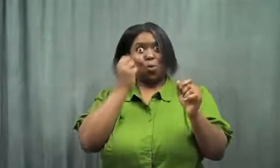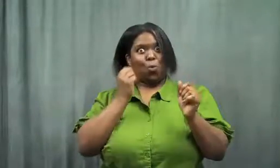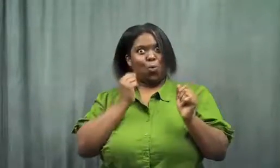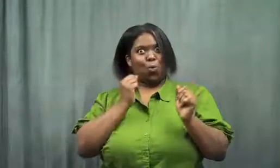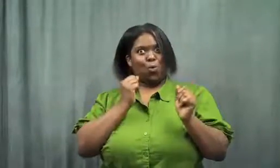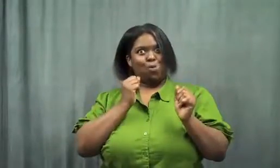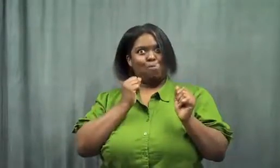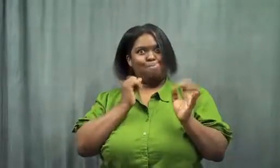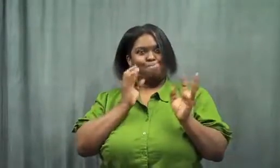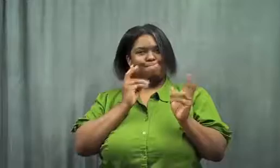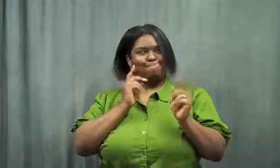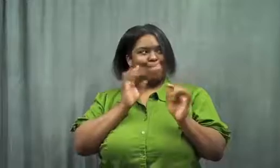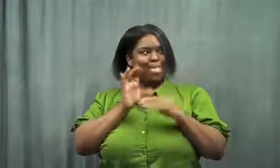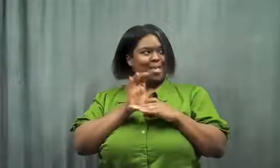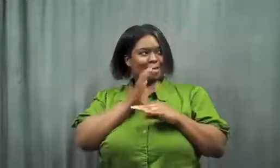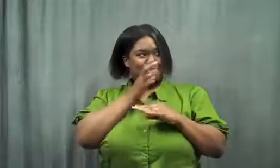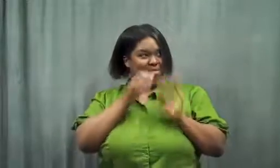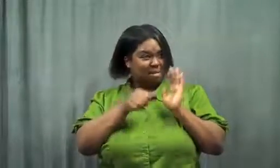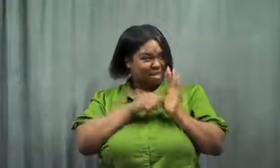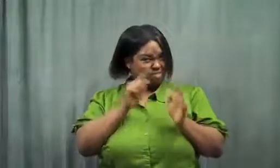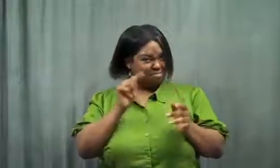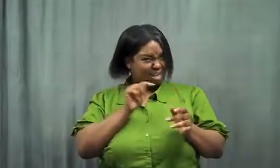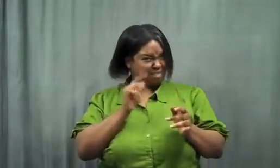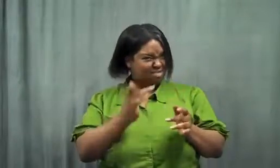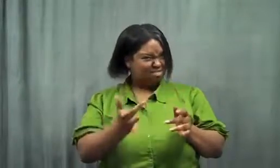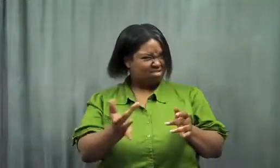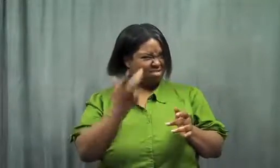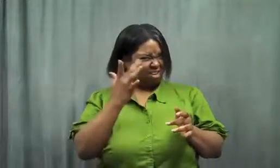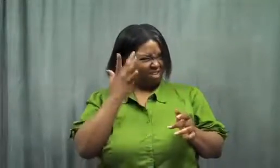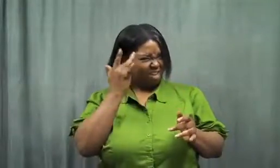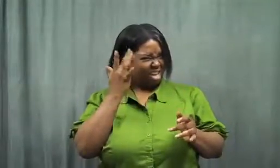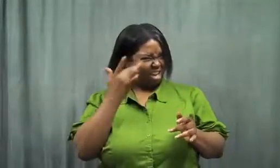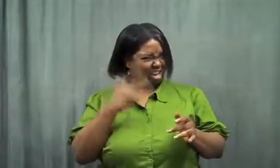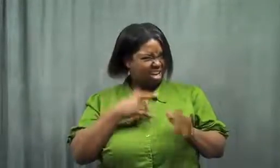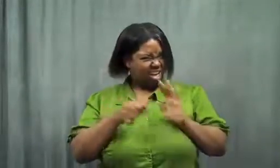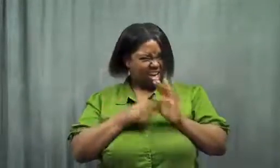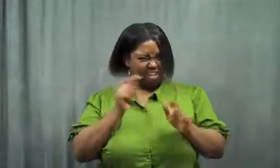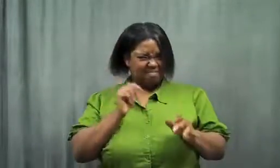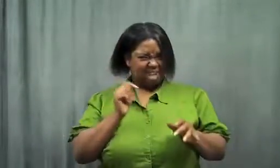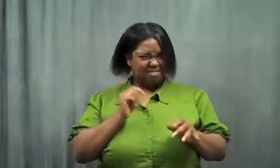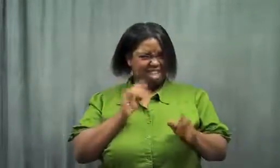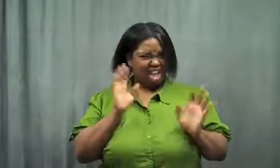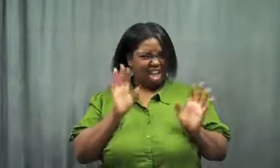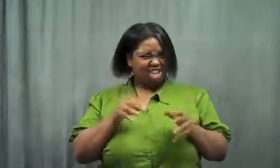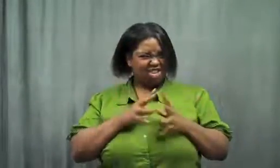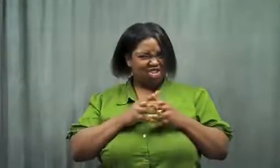Oooh. Why would mom hide chocolate in the bathroom? Weird.